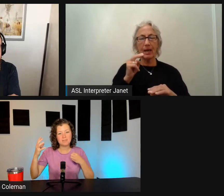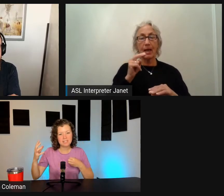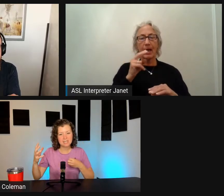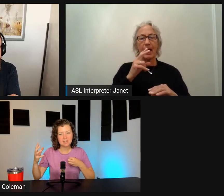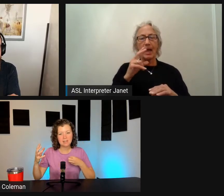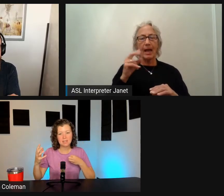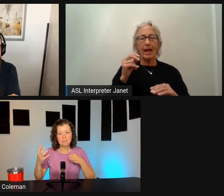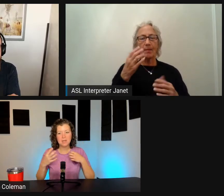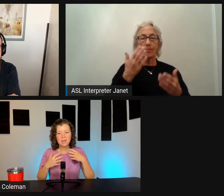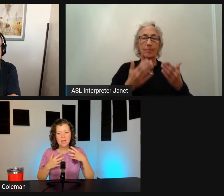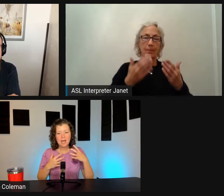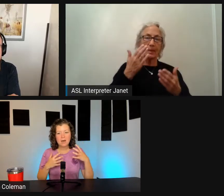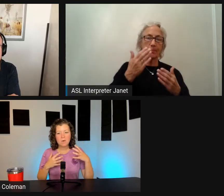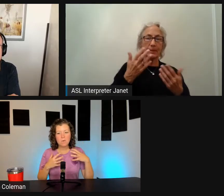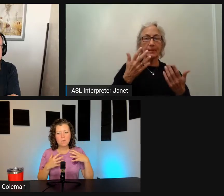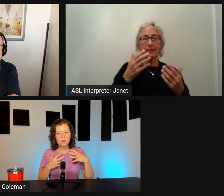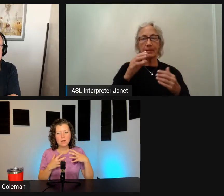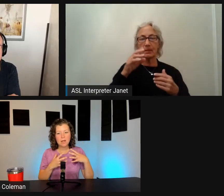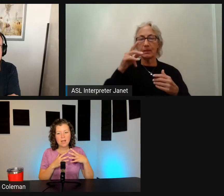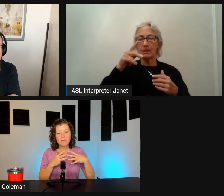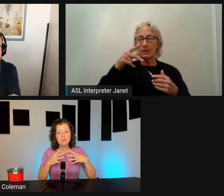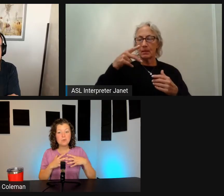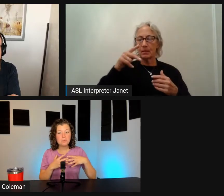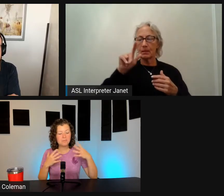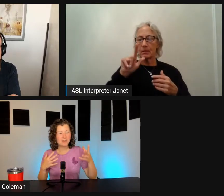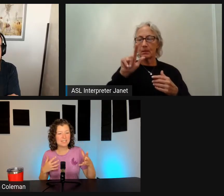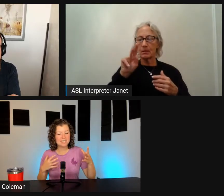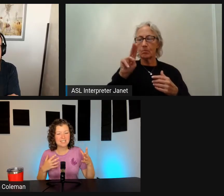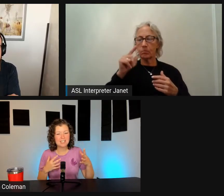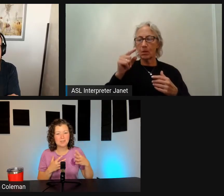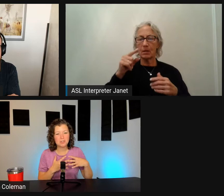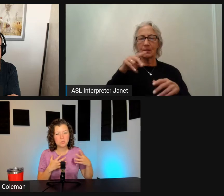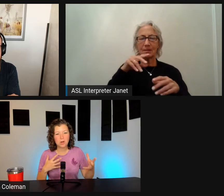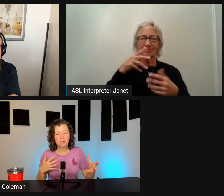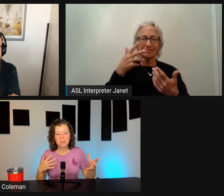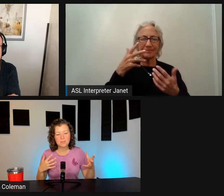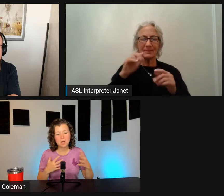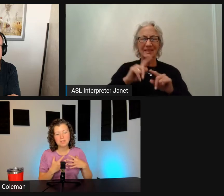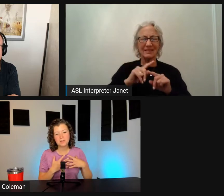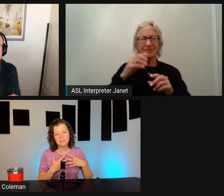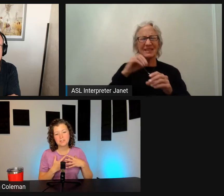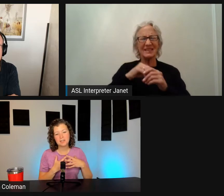if it's in a theme, how have you found it successful to work with those authors?